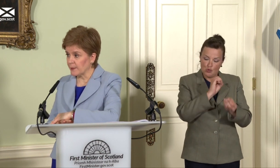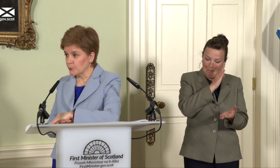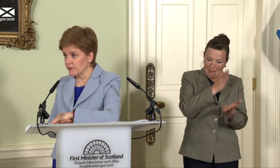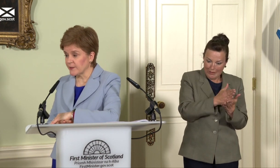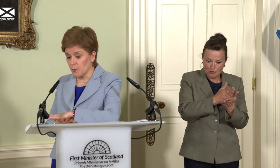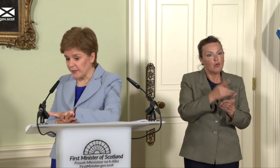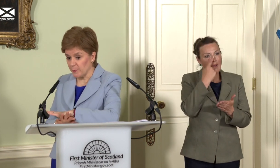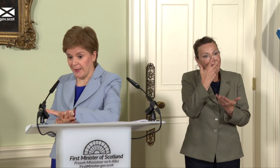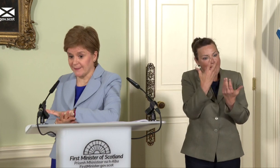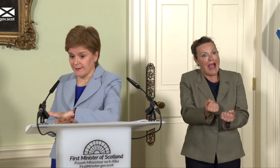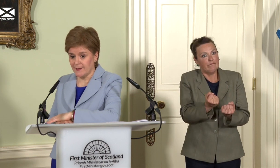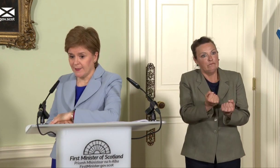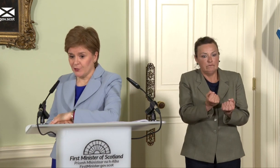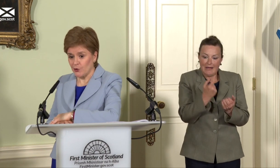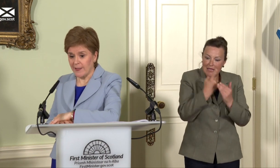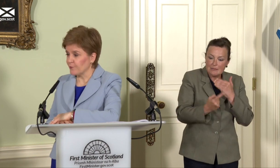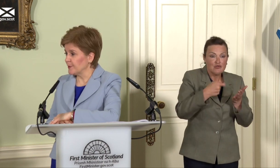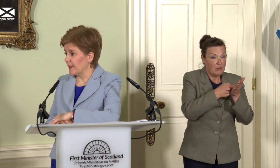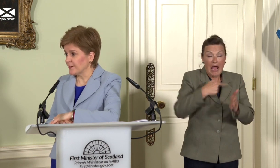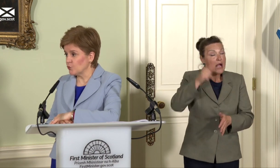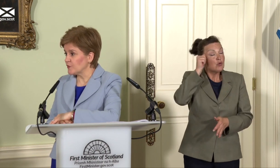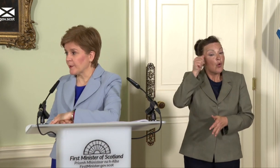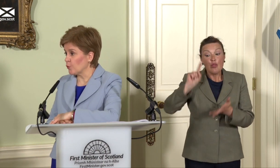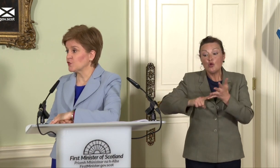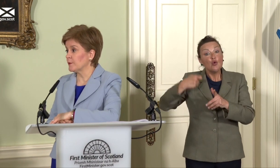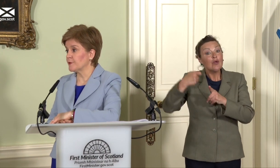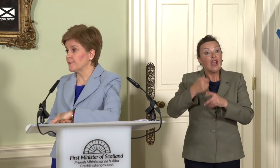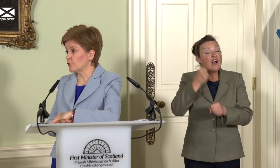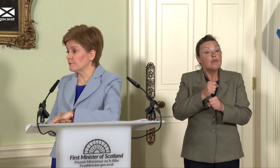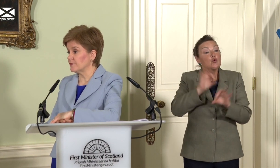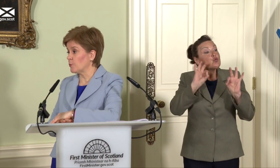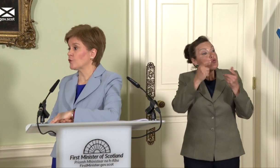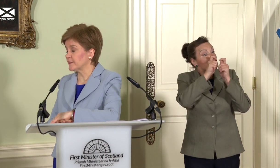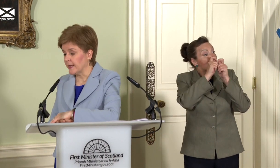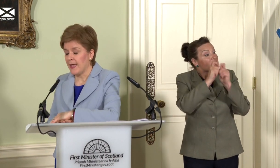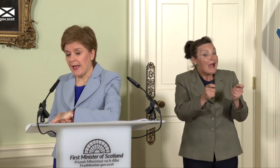process when we are up against a UK government that has no respect what so ever for democracy.